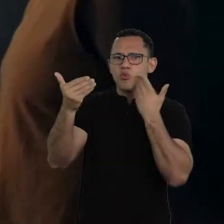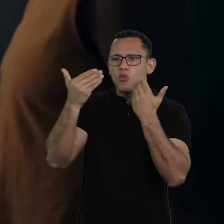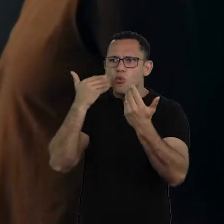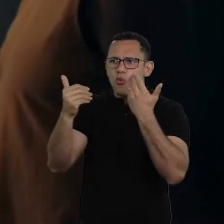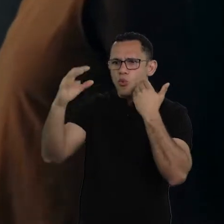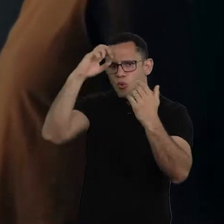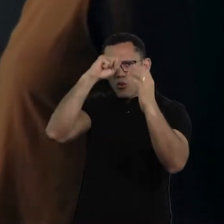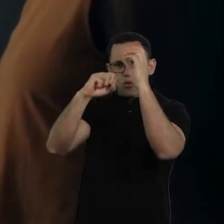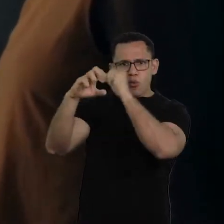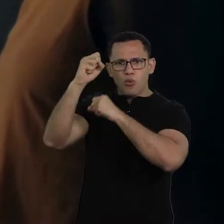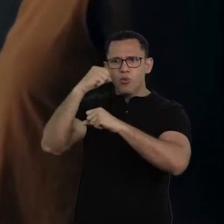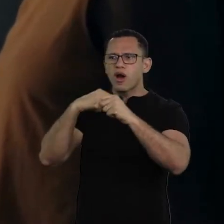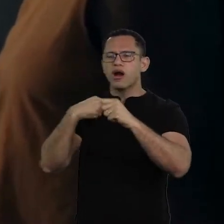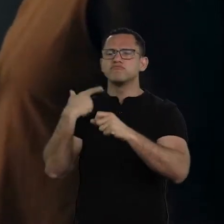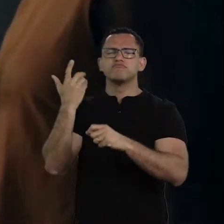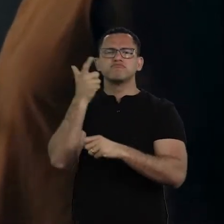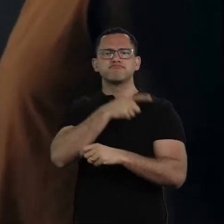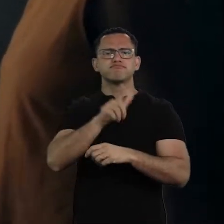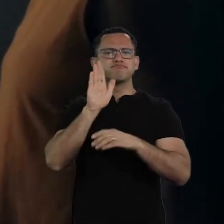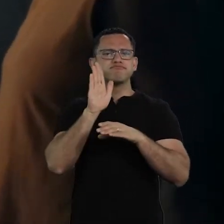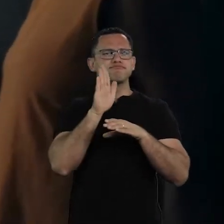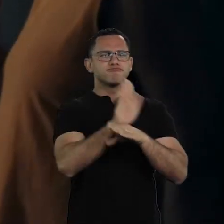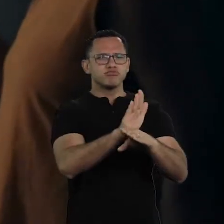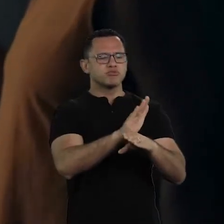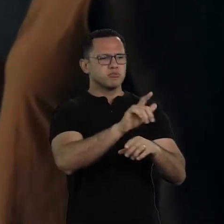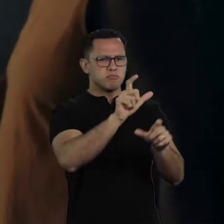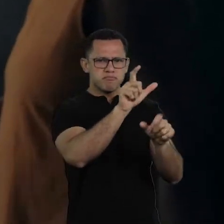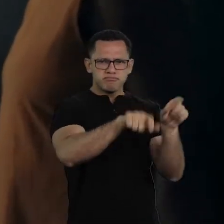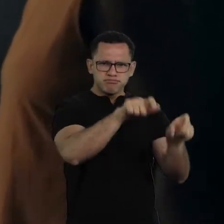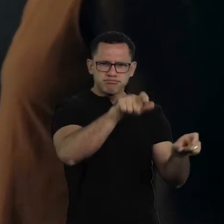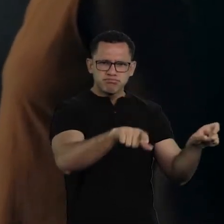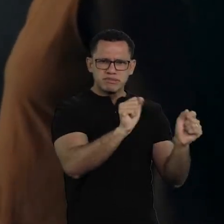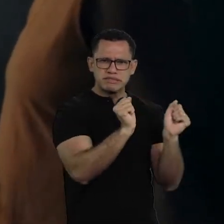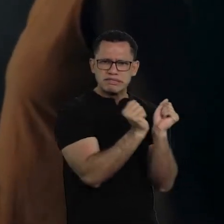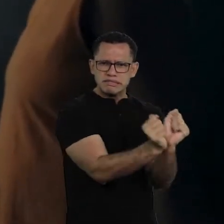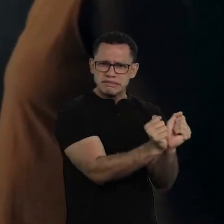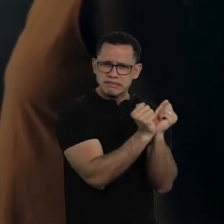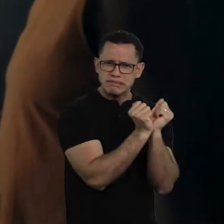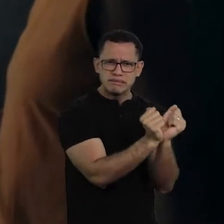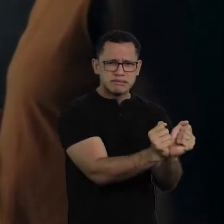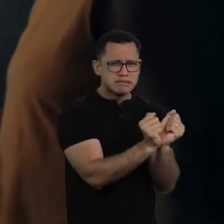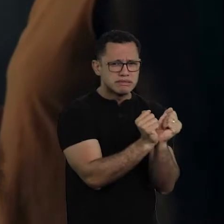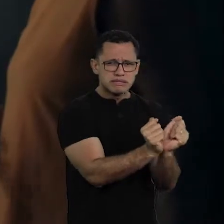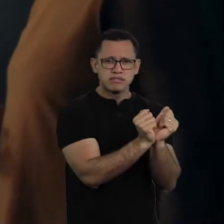and what he built in his life, to free hundreds of people unjustly enslaved,